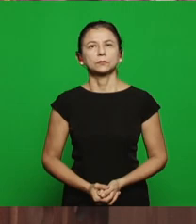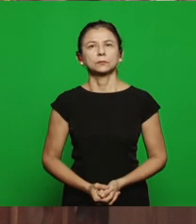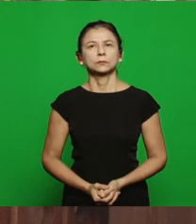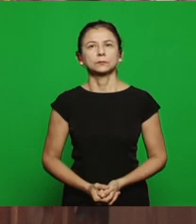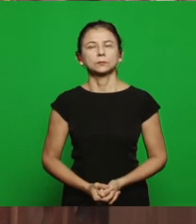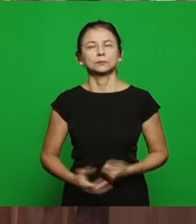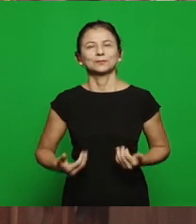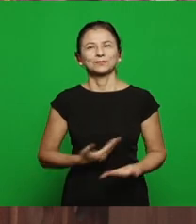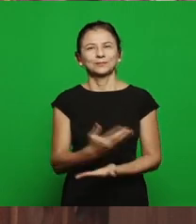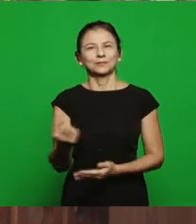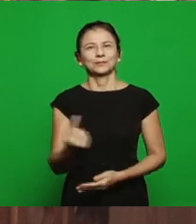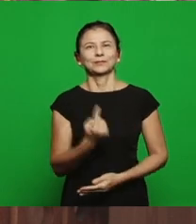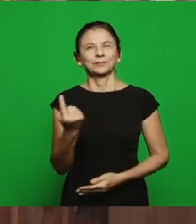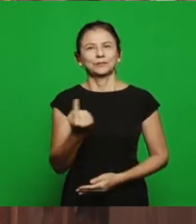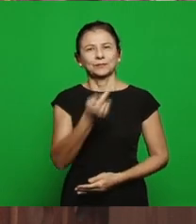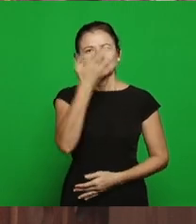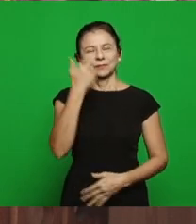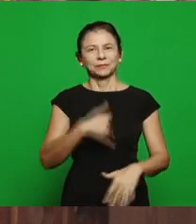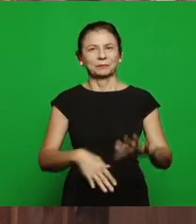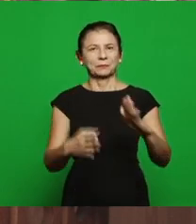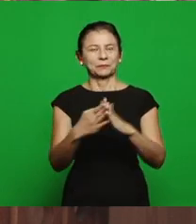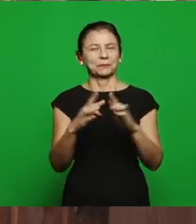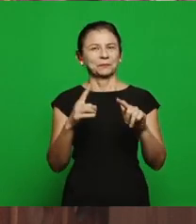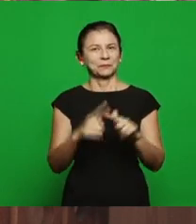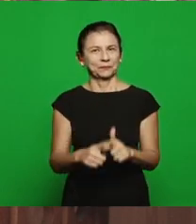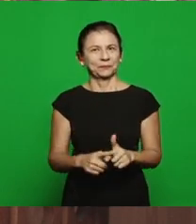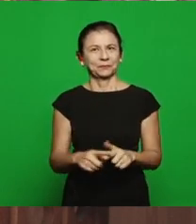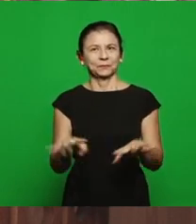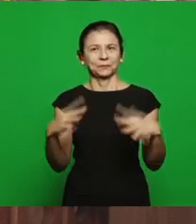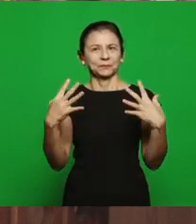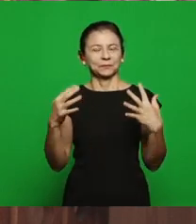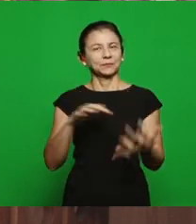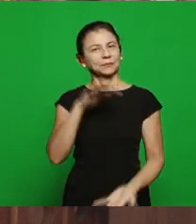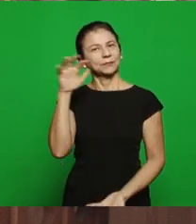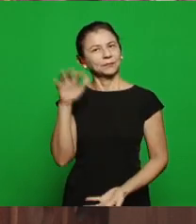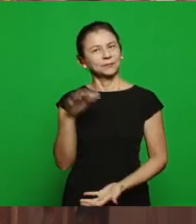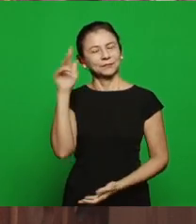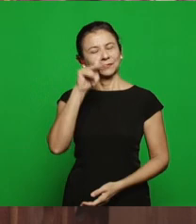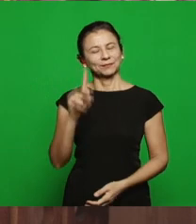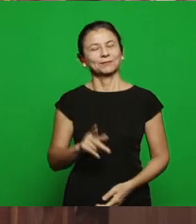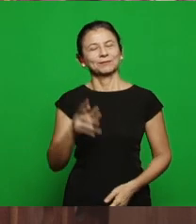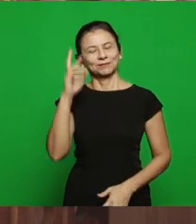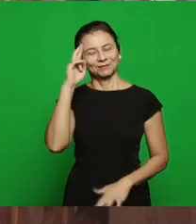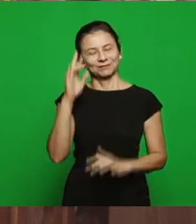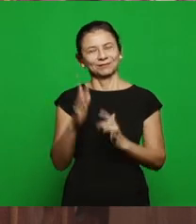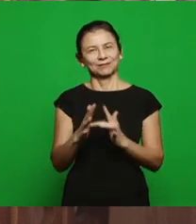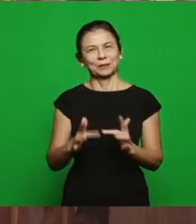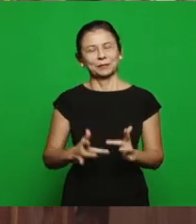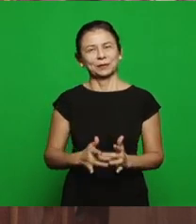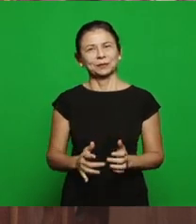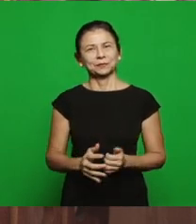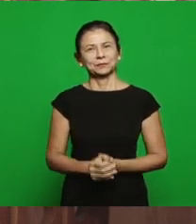We greet our brethren who are in the churches receiving this transmission with the peace of the Lord Jesus, brethren, we’re